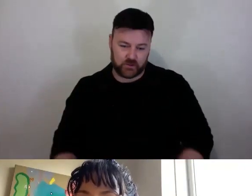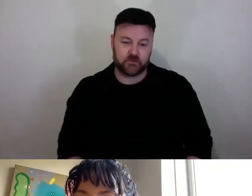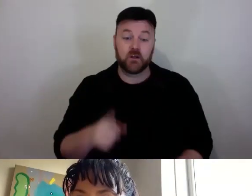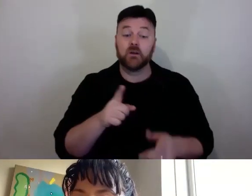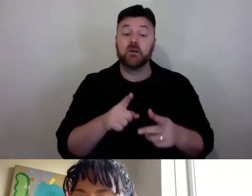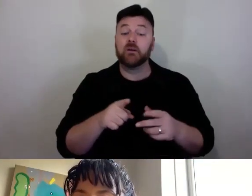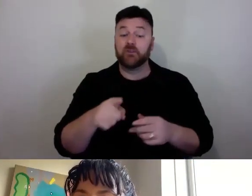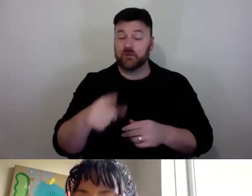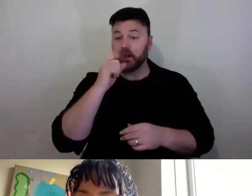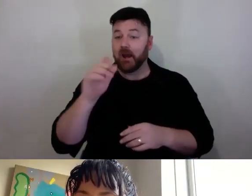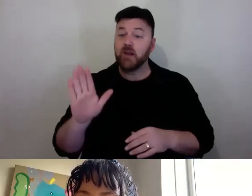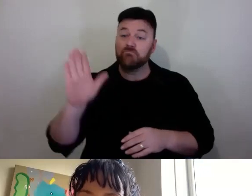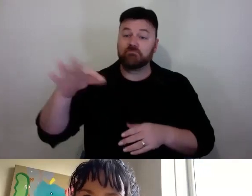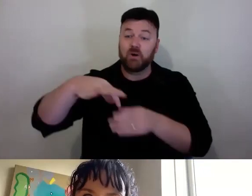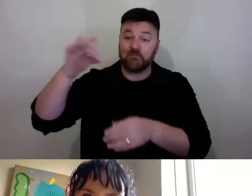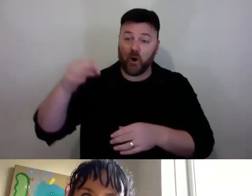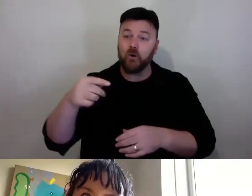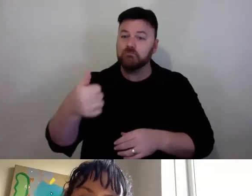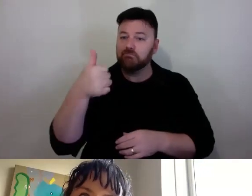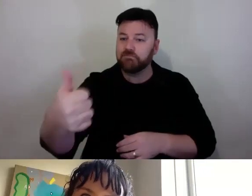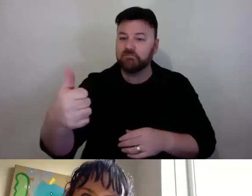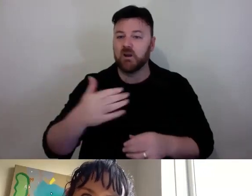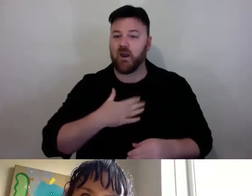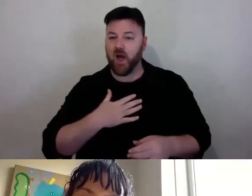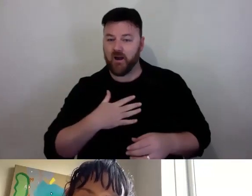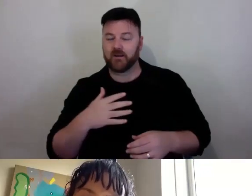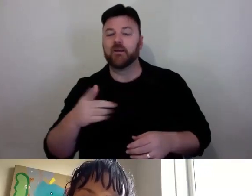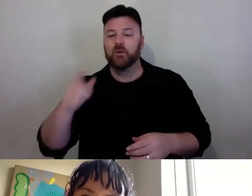answered, just give it a "like". First up, we have a question from